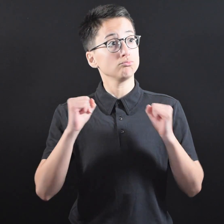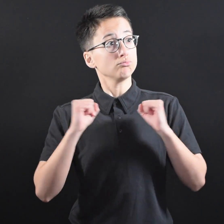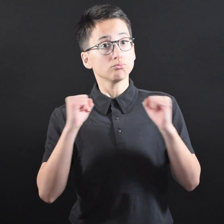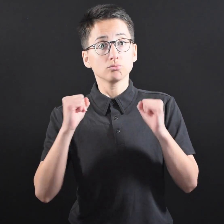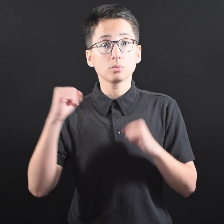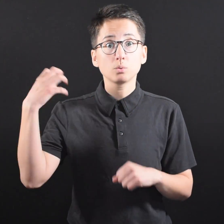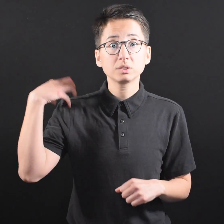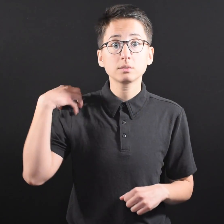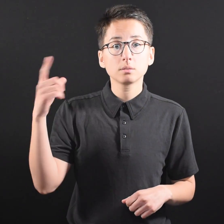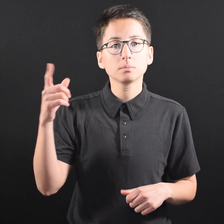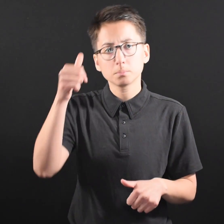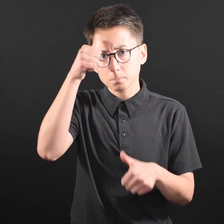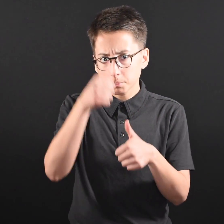When exercising outdoors,